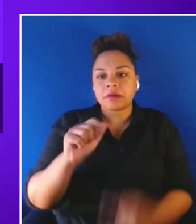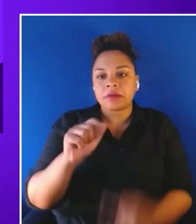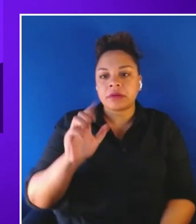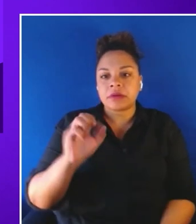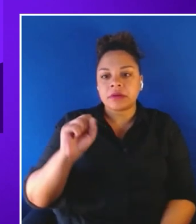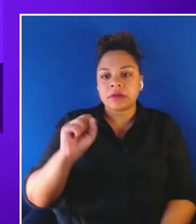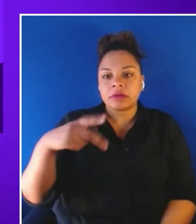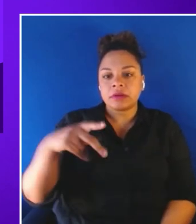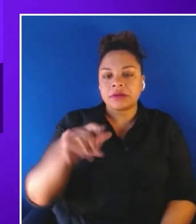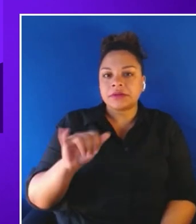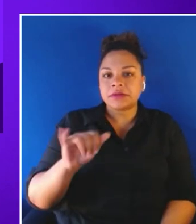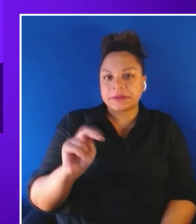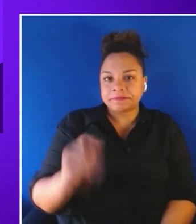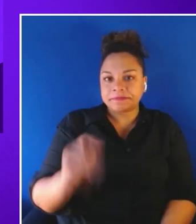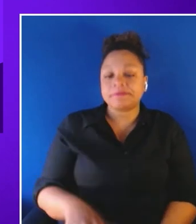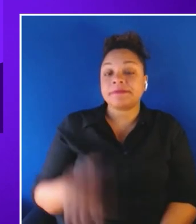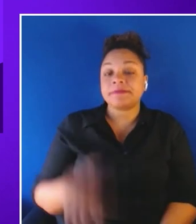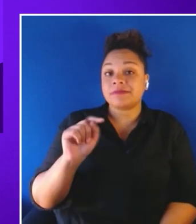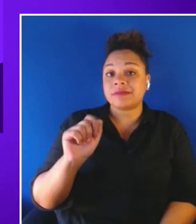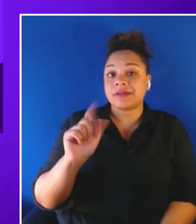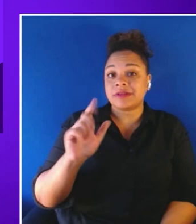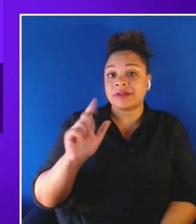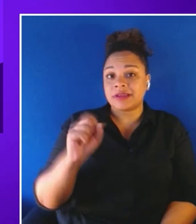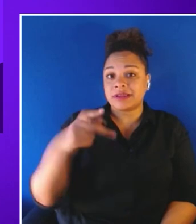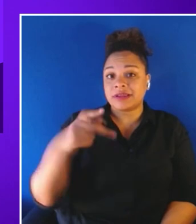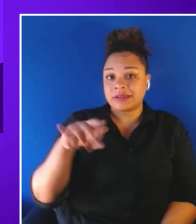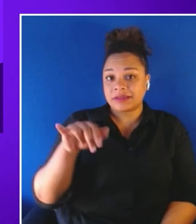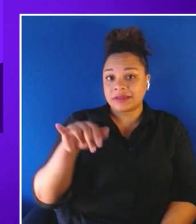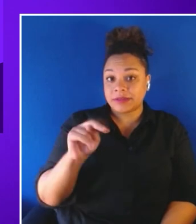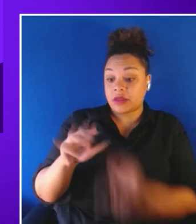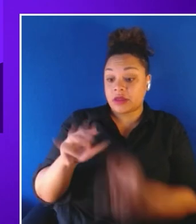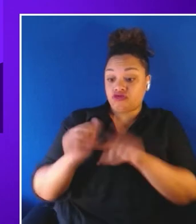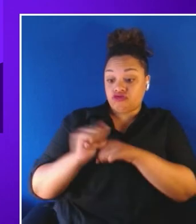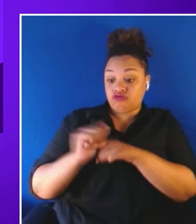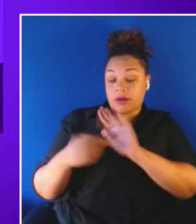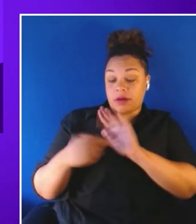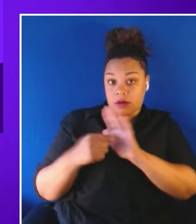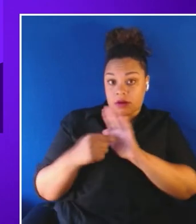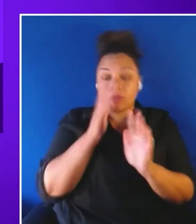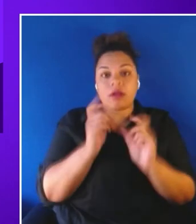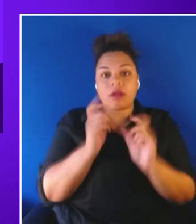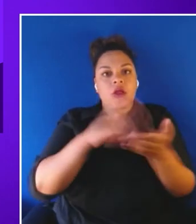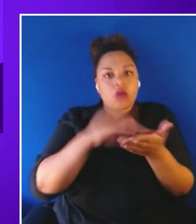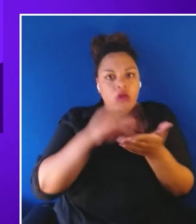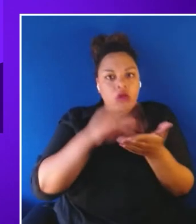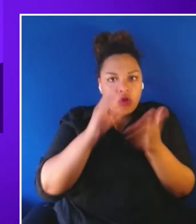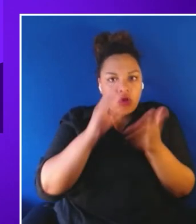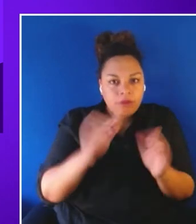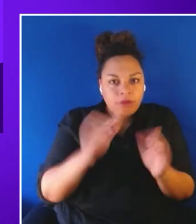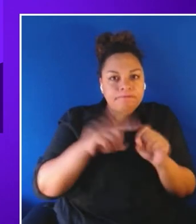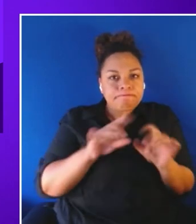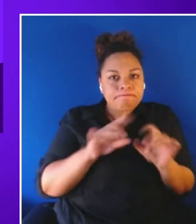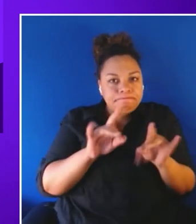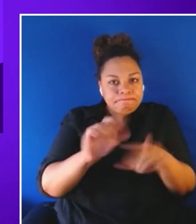Talespin learning modules enable learners to develop crucial soft skills through role play with